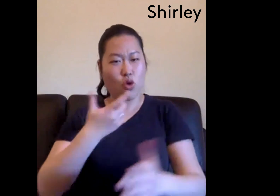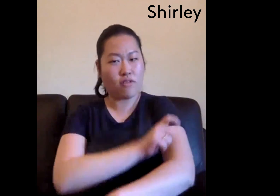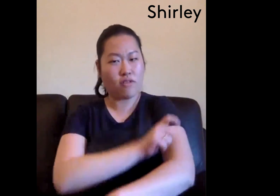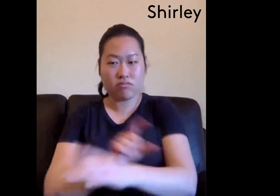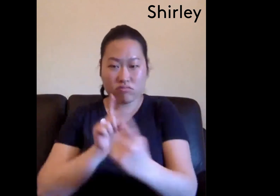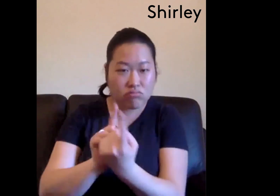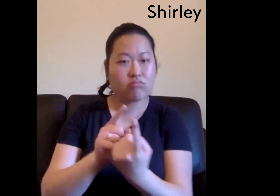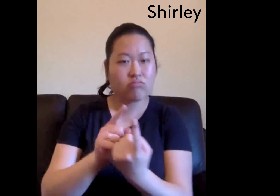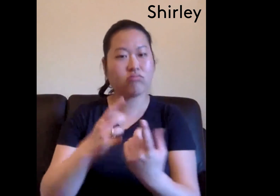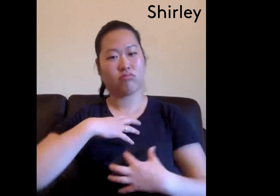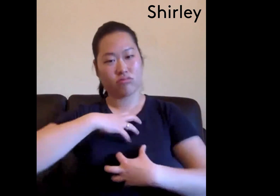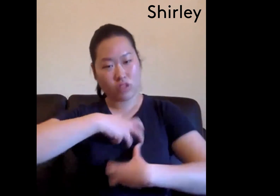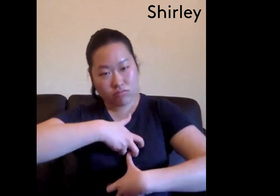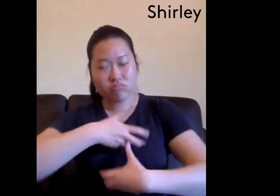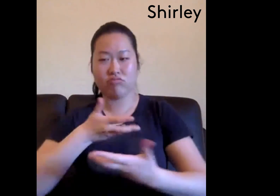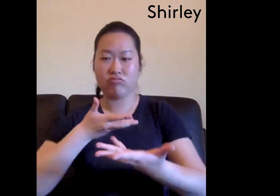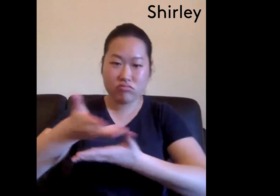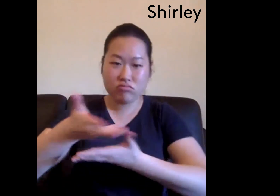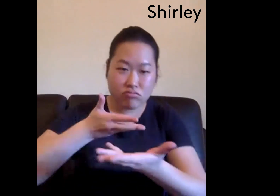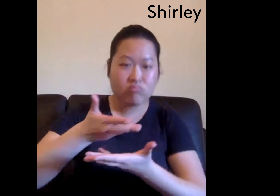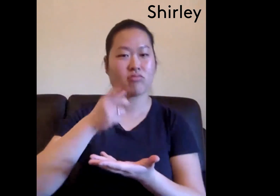I feel like when I when I see people in the community